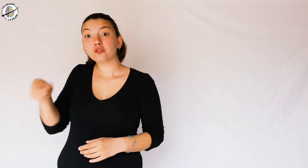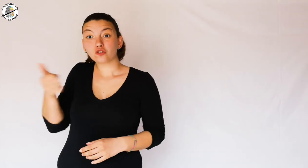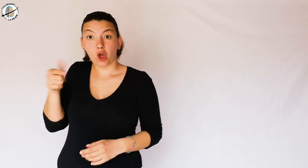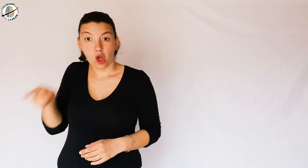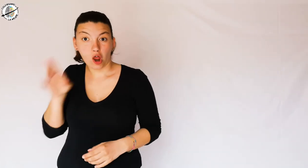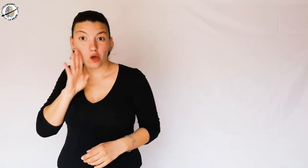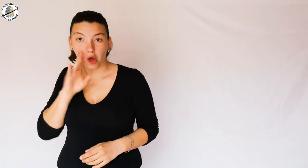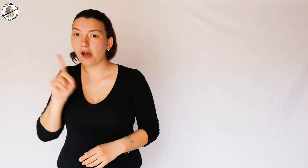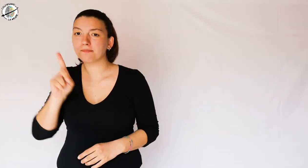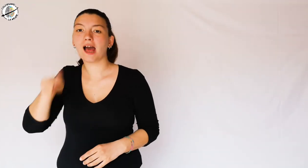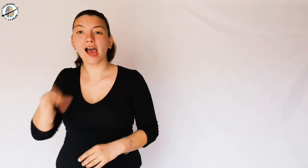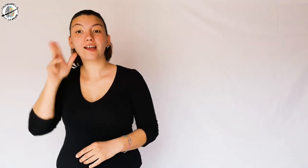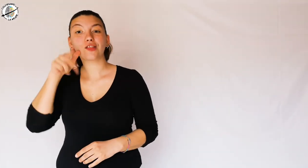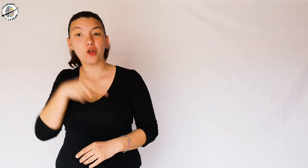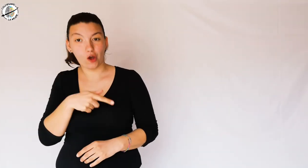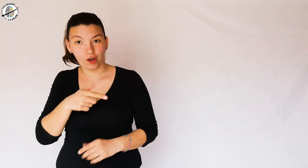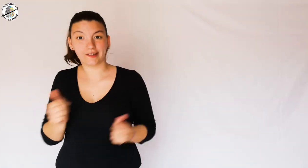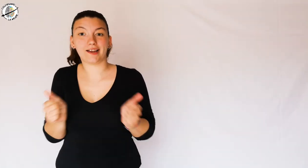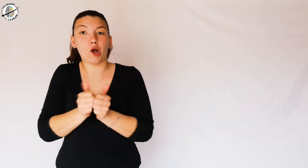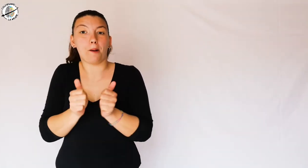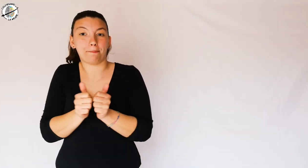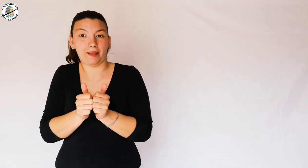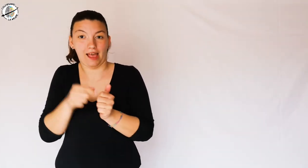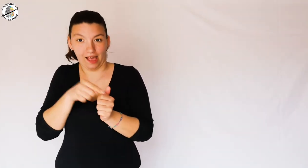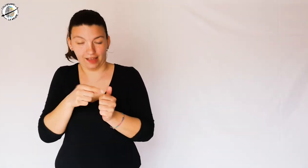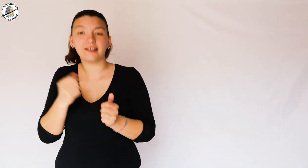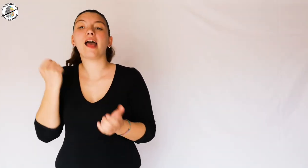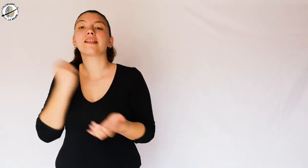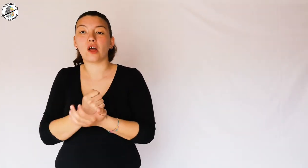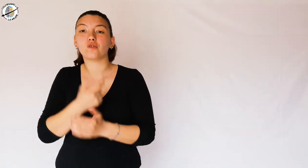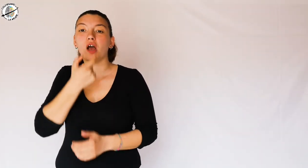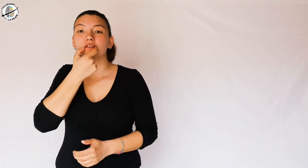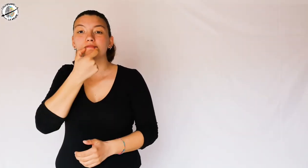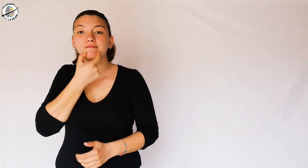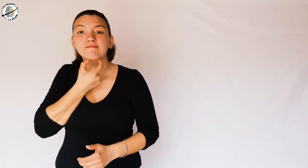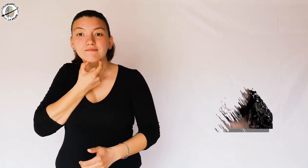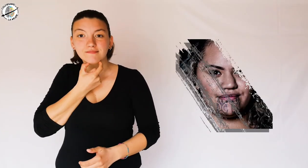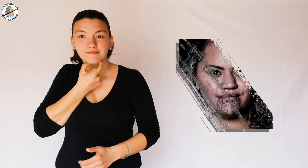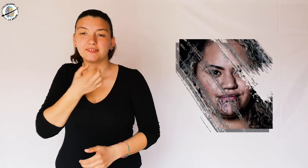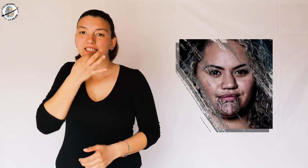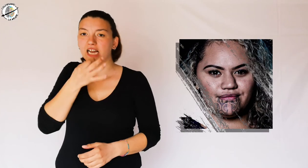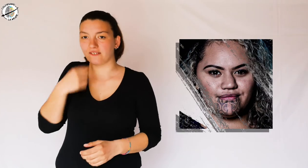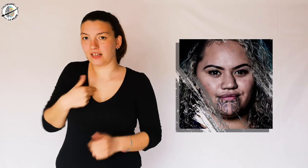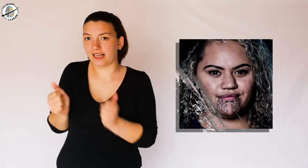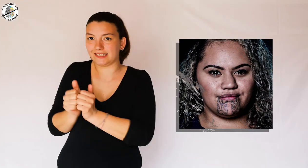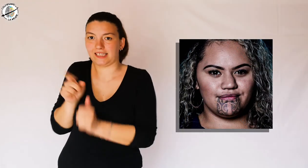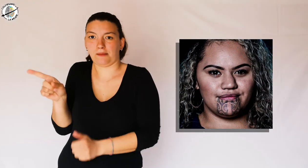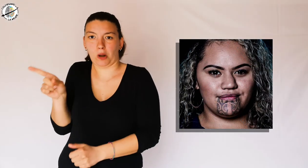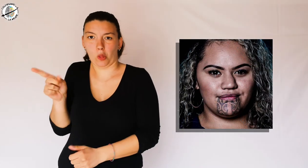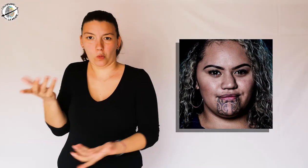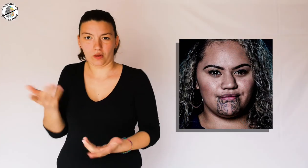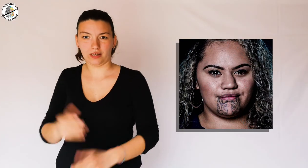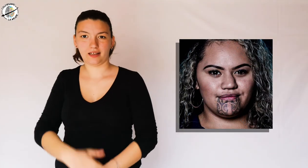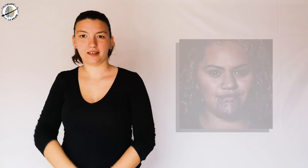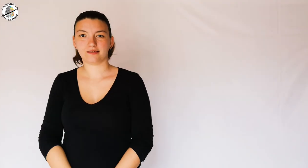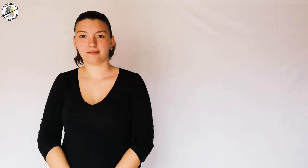Not only men have it, but also their companions, who tattoo themselves on their chins to indicate who they are with.